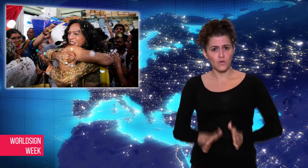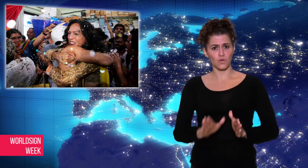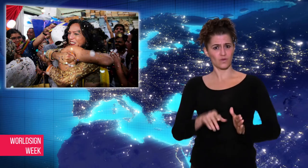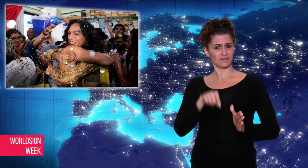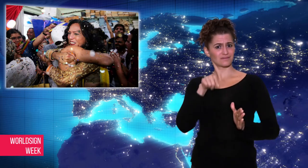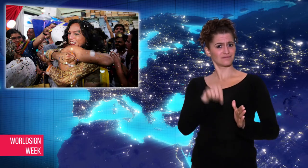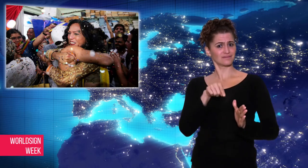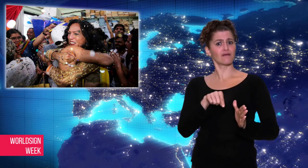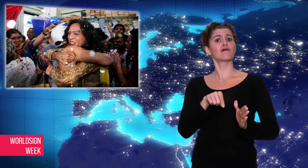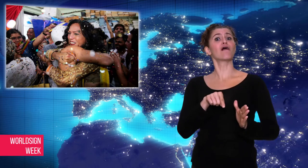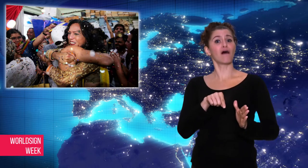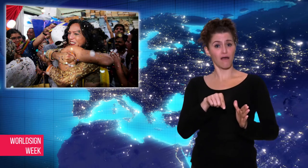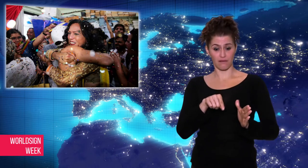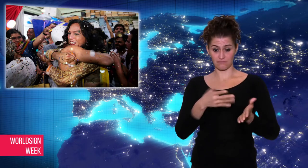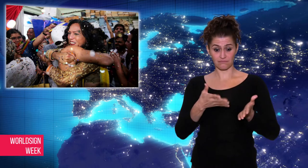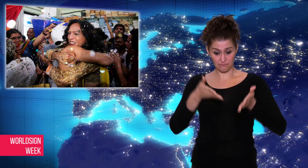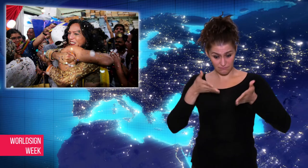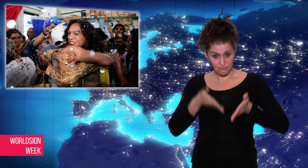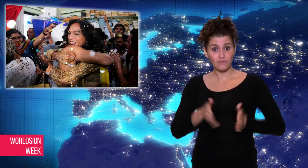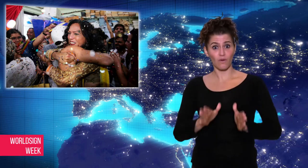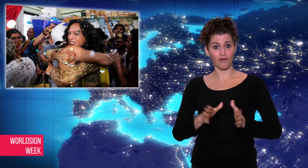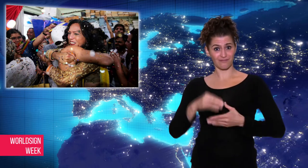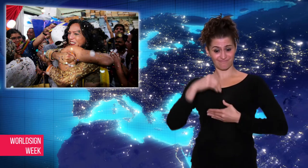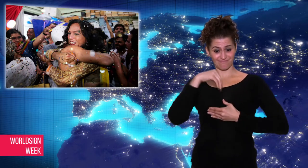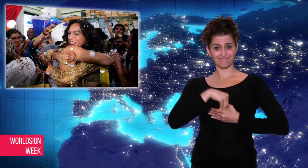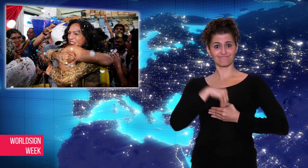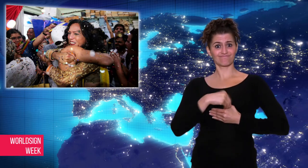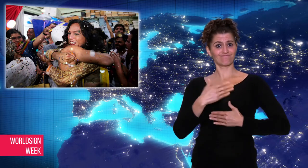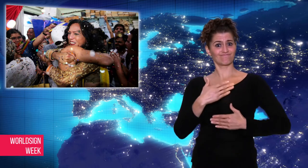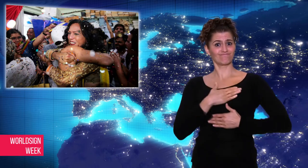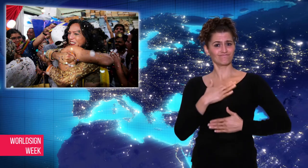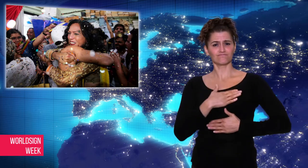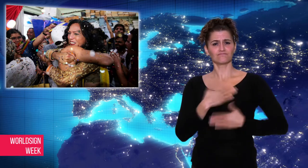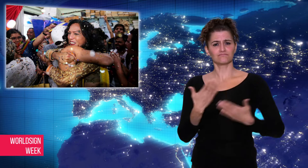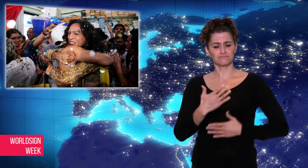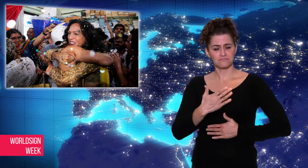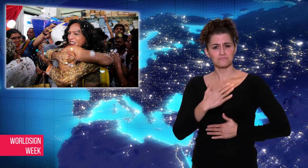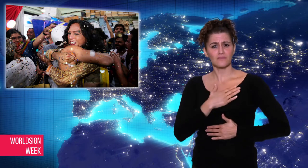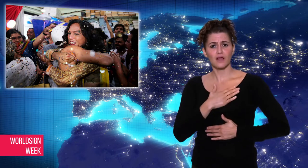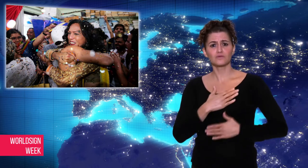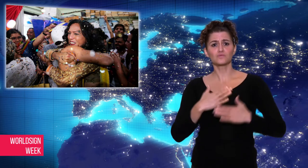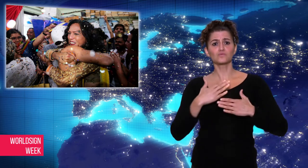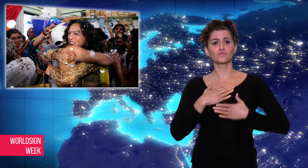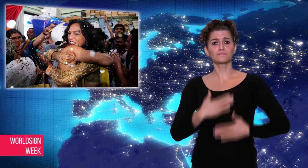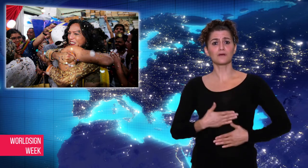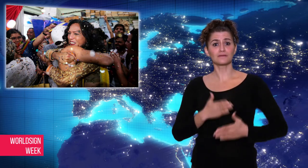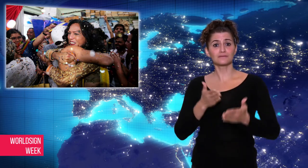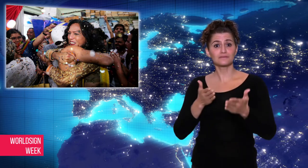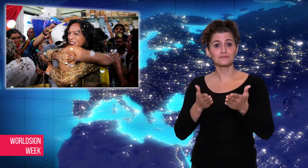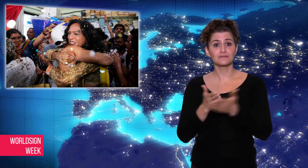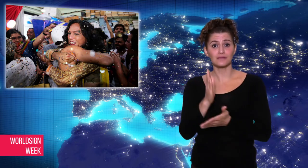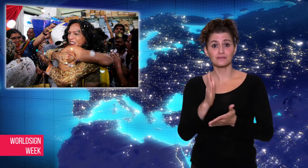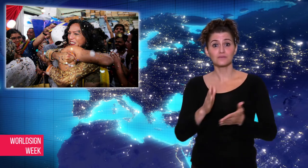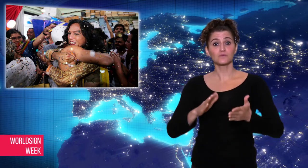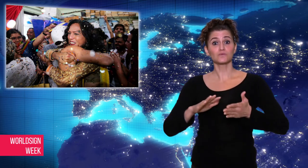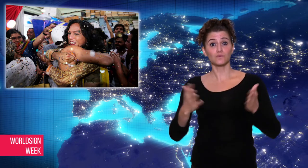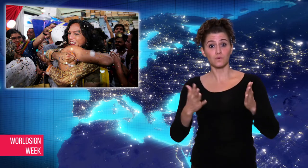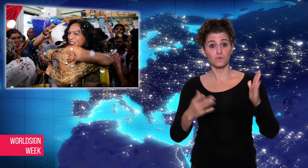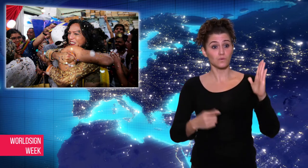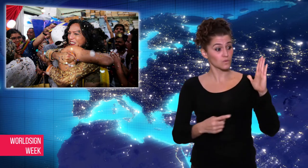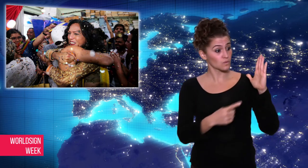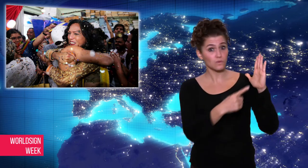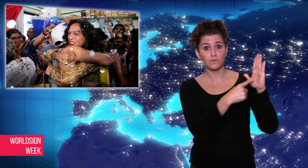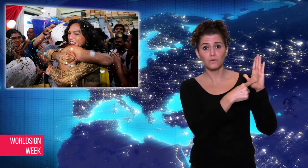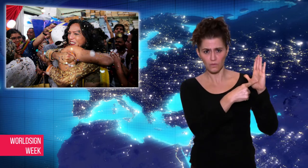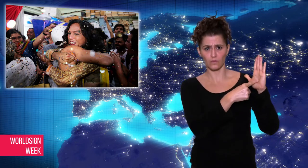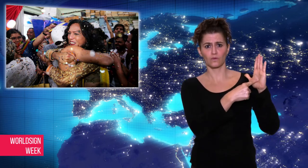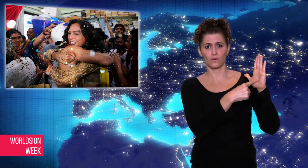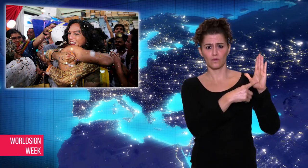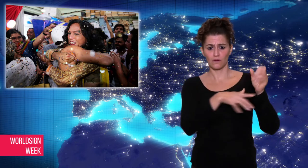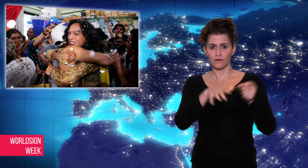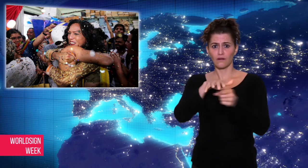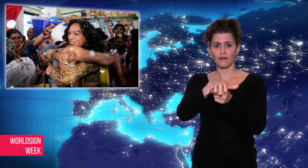fundamental rights.” The opponents of